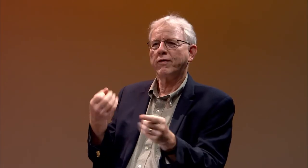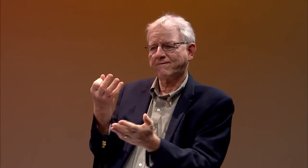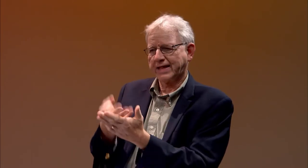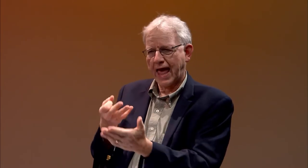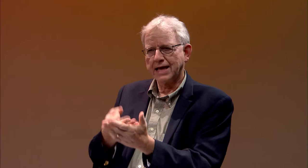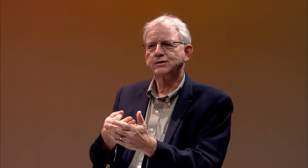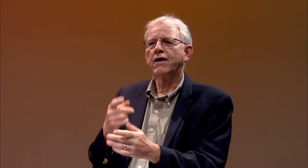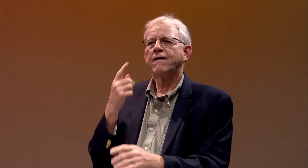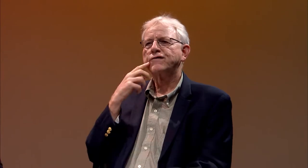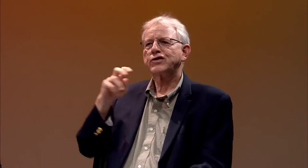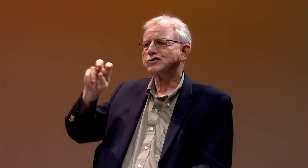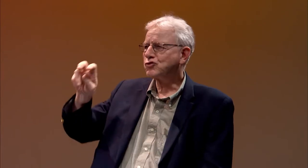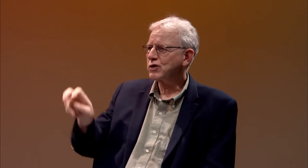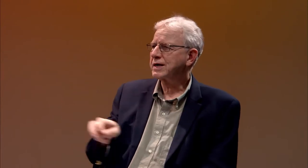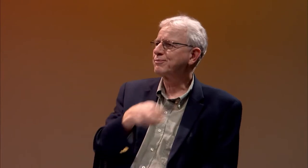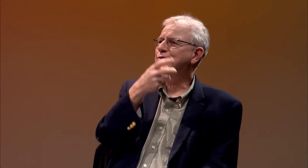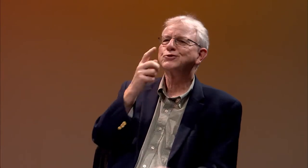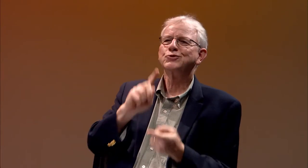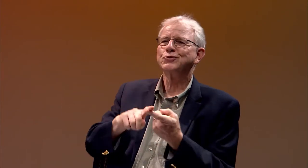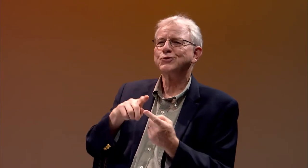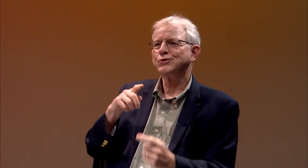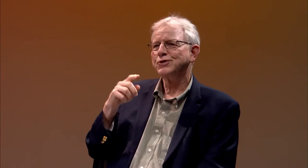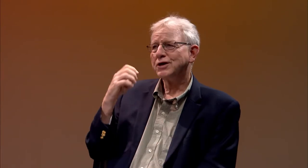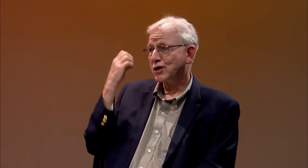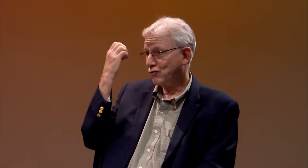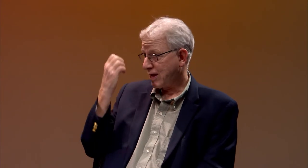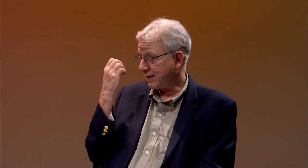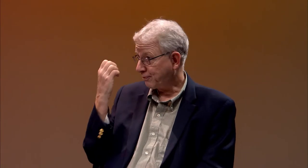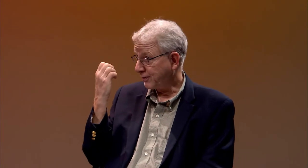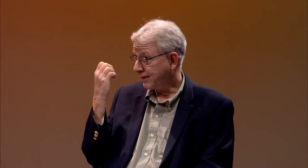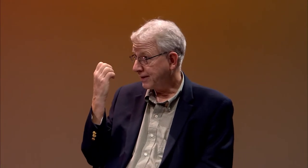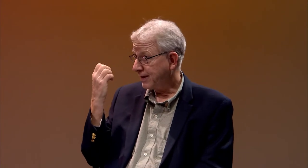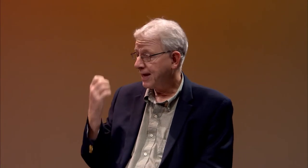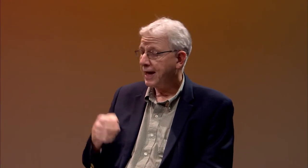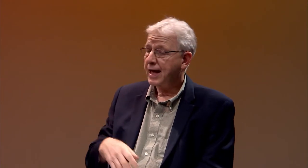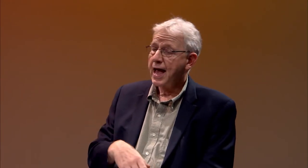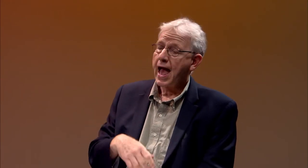So the Cogswell family decided to help fund Gallaudet's trip to Europe.